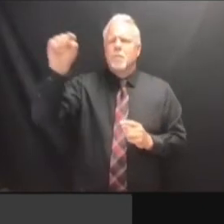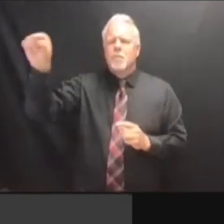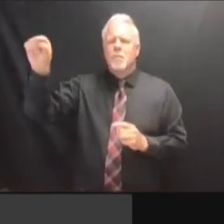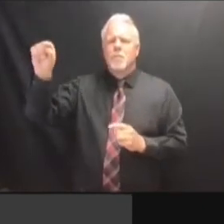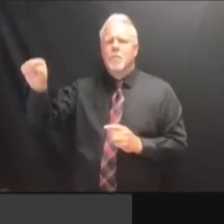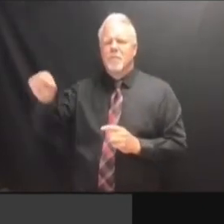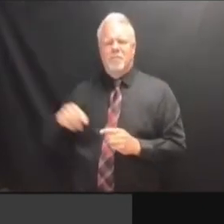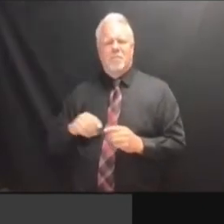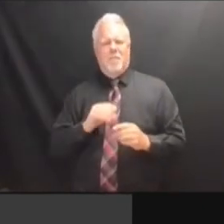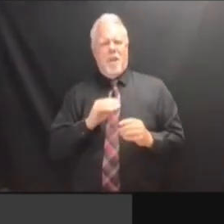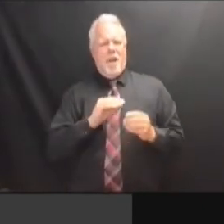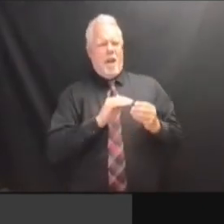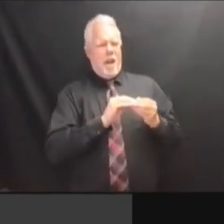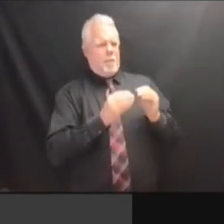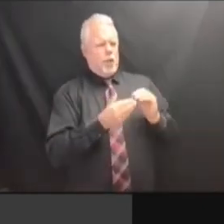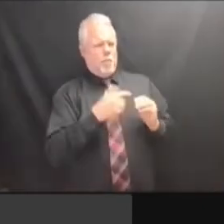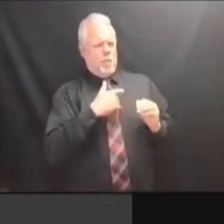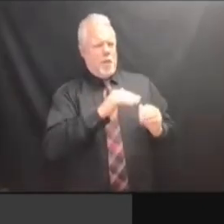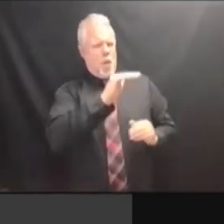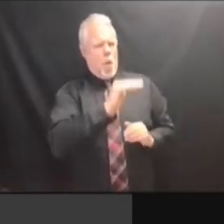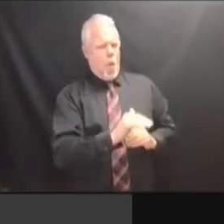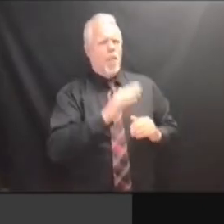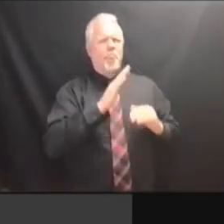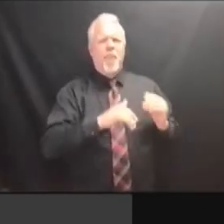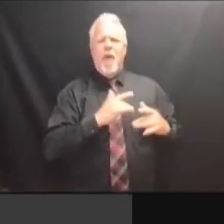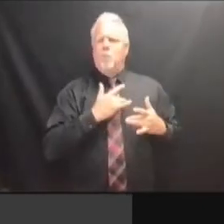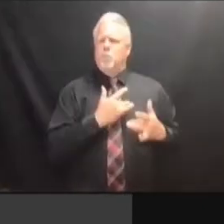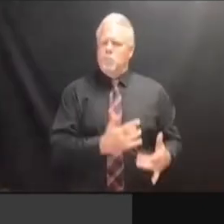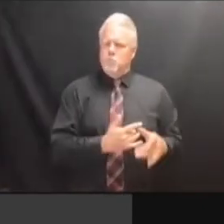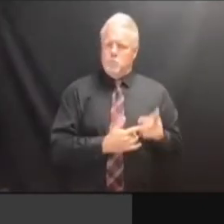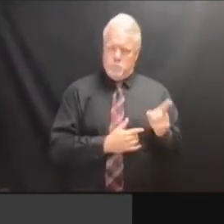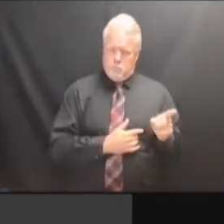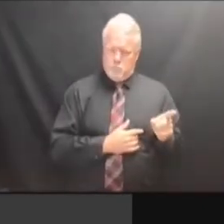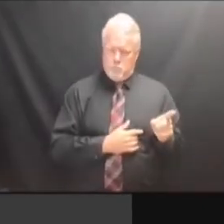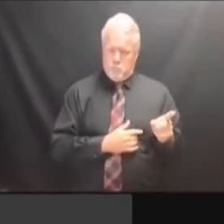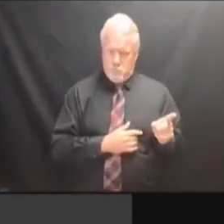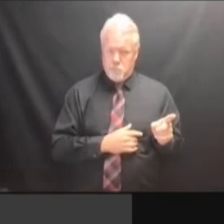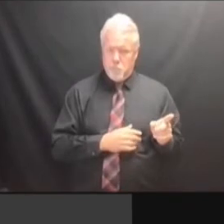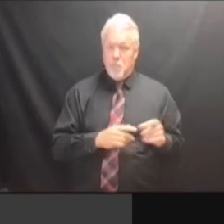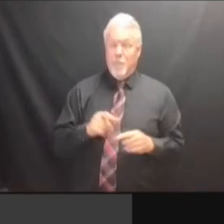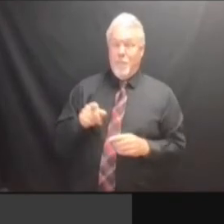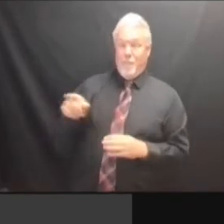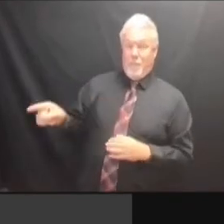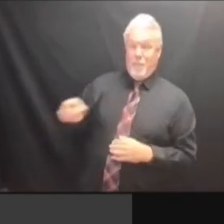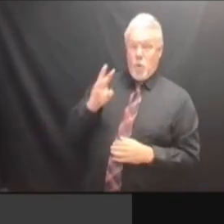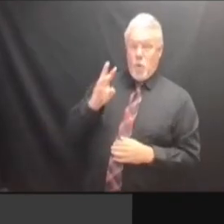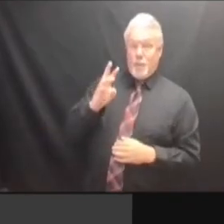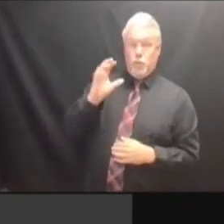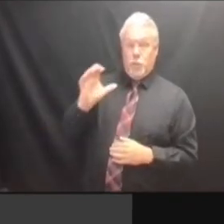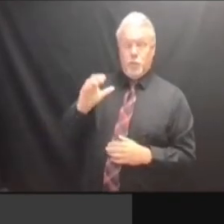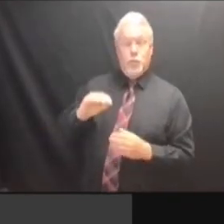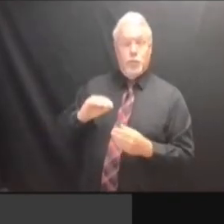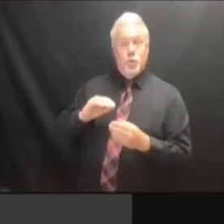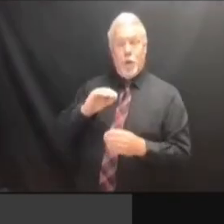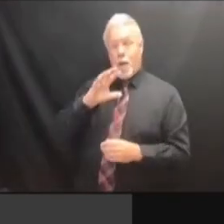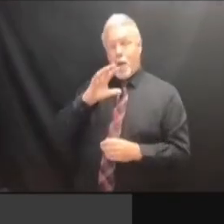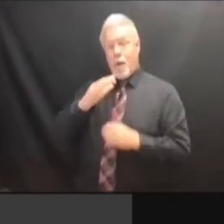THIS OUT. BUT WESTCHESTER COUNTY THIS OUT. BUT WESTCHESTER COUNTY ITSELF BUT WESTCHESTER COUNTY ITSELF BUT WESTCHESTER COUNTY ITSELF HAS BUT WESTCHESTER COUNTY ITSELF HAS ALMOST BUT WESTCHESTER COUNTY ITSELF HAS ALMOST DOUBLE BUT WESTCHESTER COUNTY ITSELF HAS ALMOST DOUBLE THE BUT WESTCHESTER COUNTY ITSELF HAS ALMOST DOUBLE THE RATE BUT WESTCHESTER COUNTY ITSELF HAS ALMOST DOUBLE THE RATE OF HAS ALMOST DOUBLE THE RATE OF HAS ALMOST DOUBLE THE RATE OF UNDERVOTES HAS ALMOST DOUBLE THE RATE OF UNDERVOTES THAN HAS ALMOST DOUBLE THE RATE OF UNDERVOTES THAN THE HAS ALMOST DOUBLE THE RATE OF UNDERVOTES THAN THE REST HAS ALMOST DOUBLE THE RATE OF UNDERVOTES THAN THE REST OF HAS ALMOST DOUBLE THE RATE OF UNDERVOTES THAN THE REST OF THE UNDERVOTES THAN THE REST OF THE UNDERVOTES THAN THE REST OF THE STATE, UNDERVOTES THAN THE REST OF THE STATE, AND